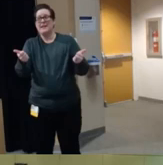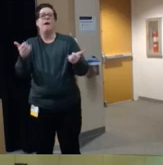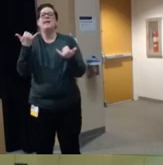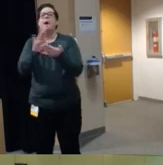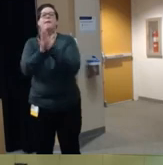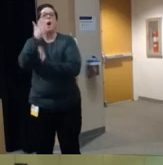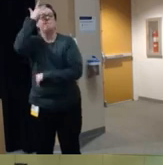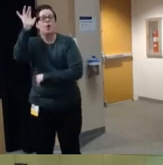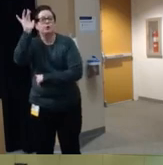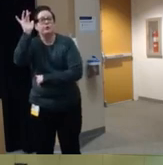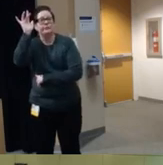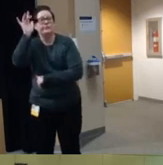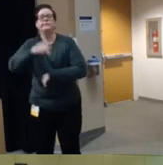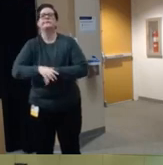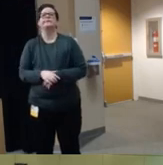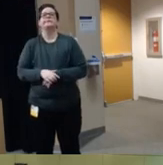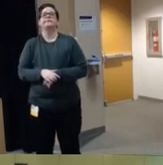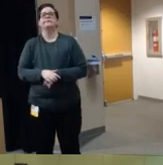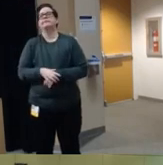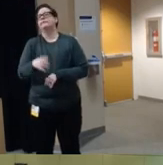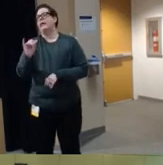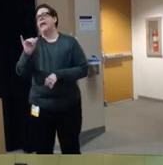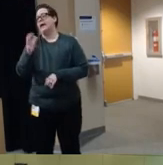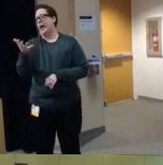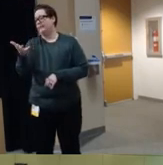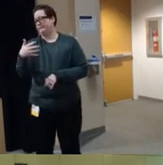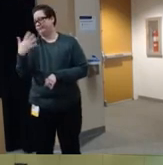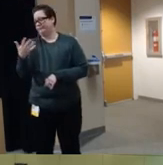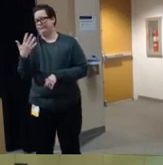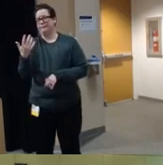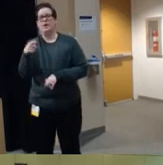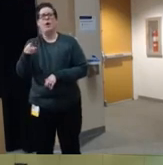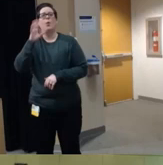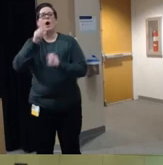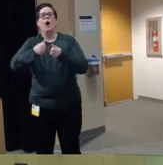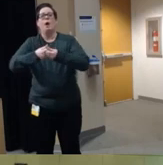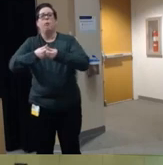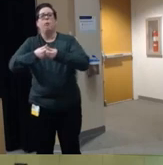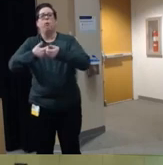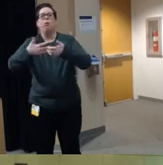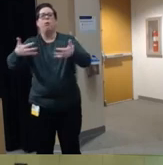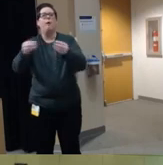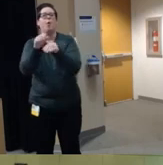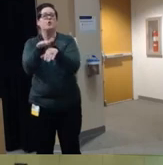um to you know inflate more you know at a different rate to place them in different